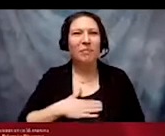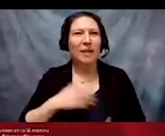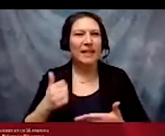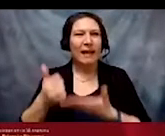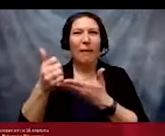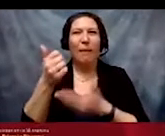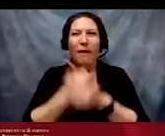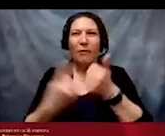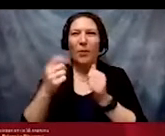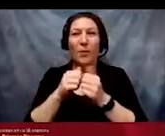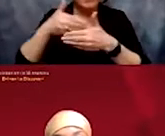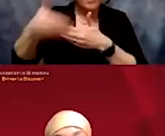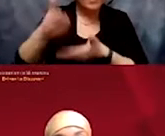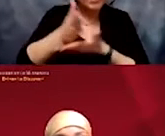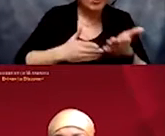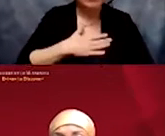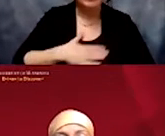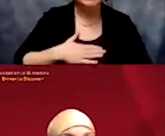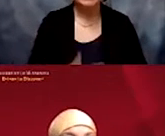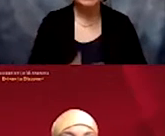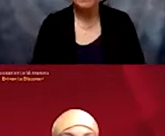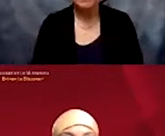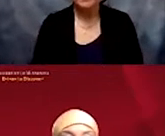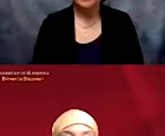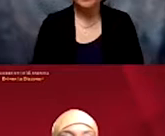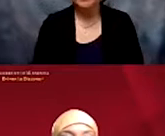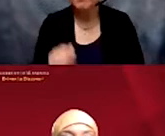everyone with the next break out?